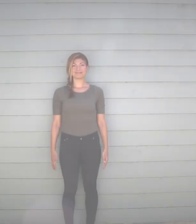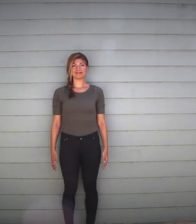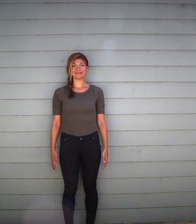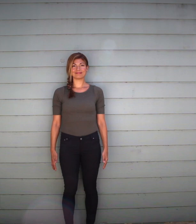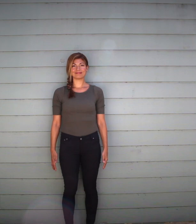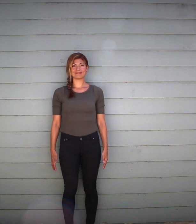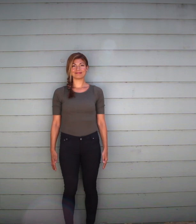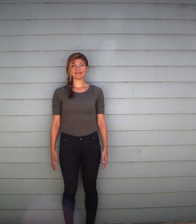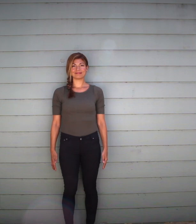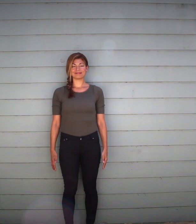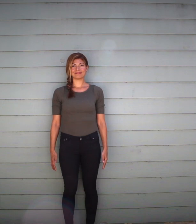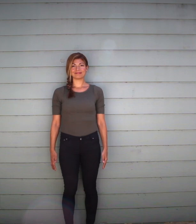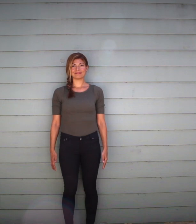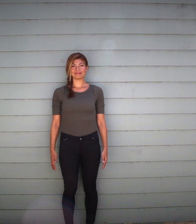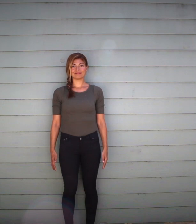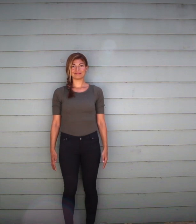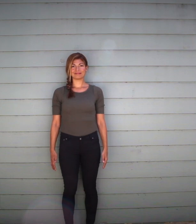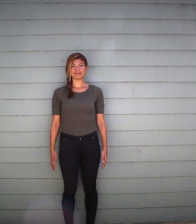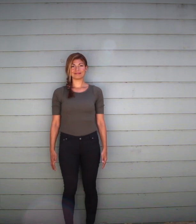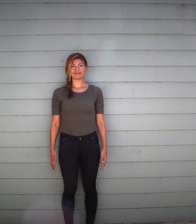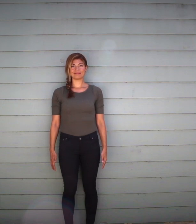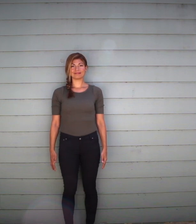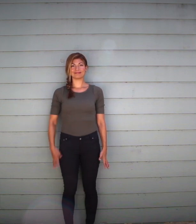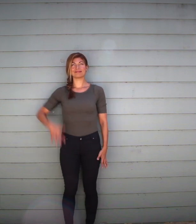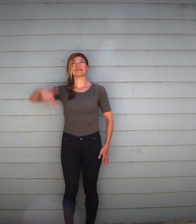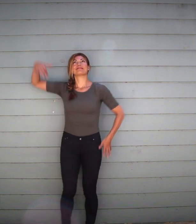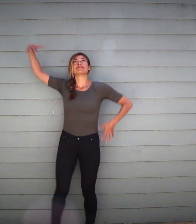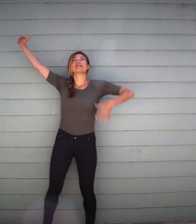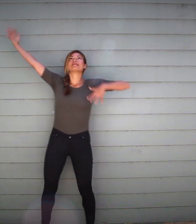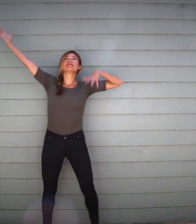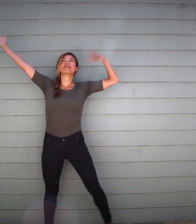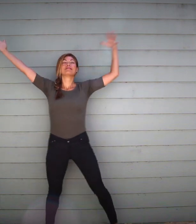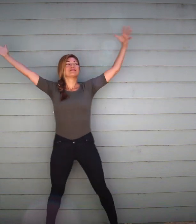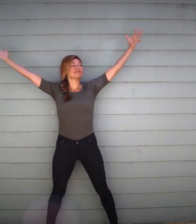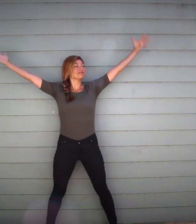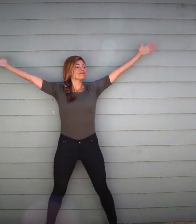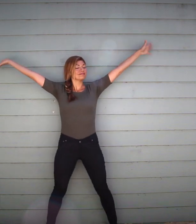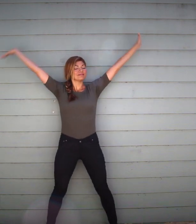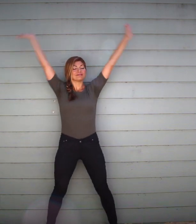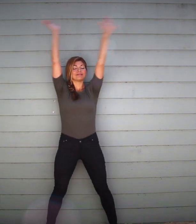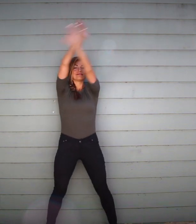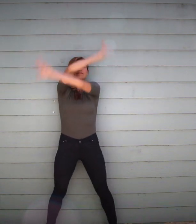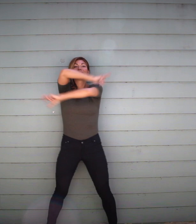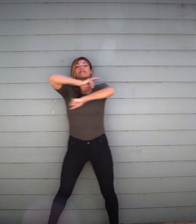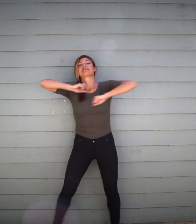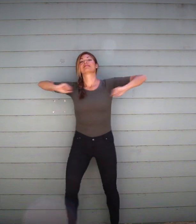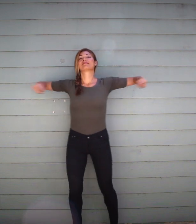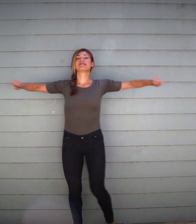We'll be using as much of our body as we can, even fingers and toes, to express ideas and feelings.